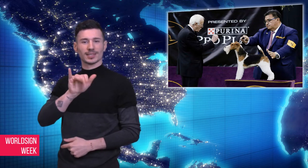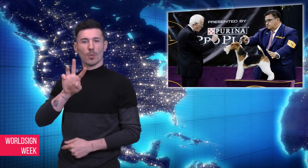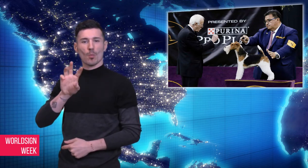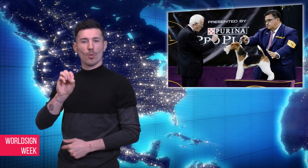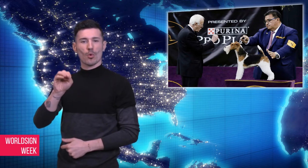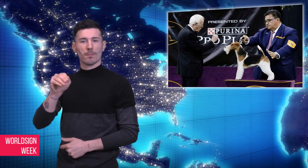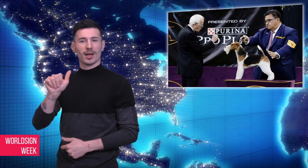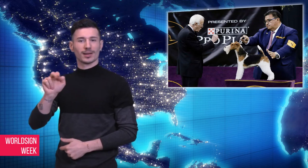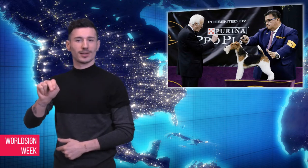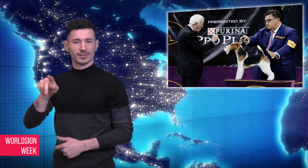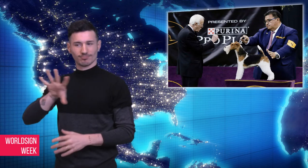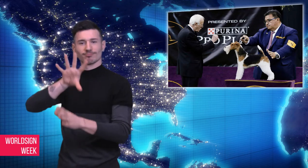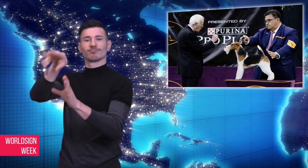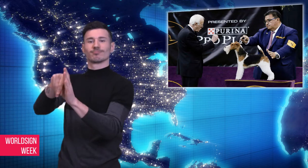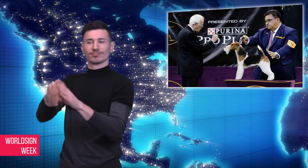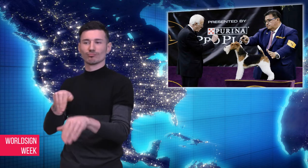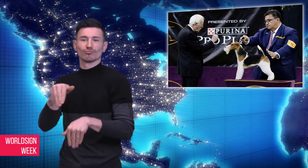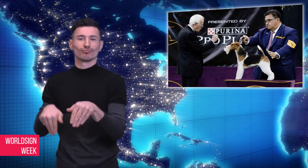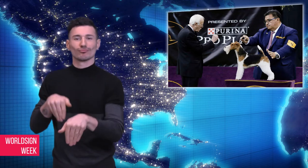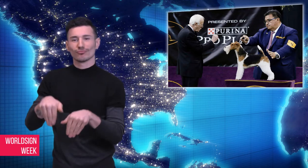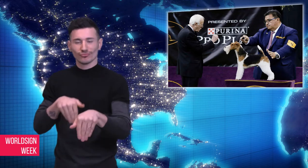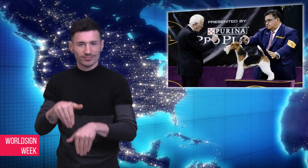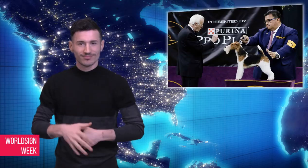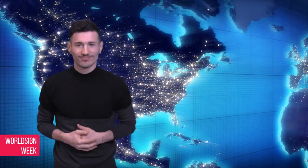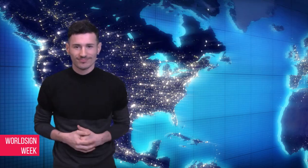theatrical show, “Pretty Woman.”